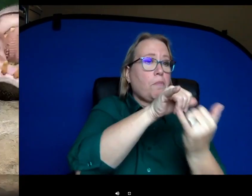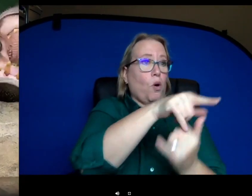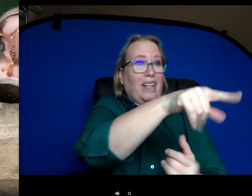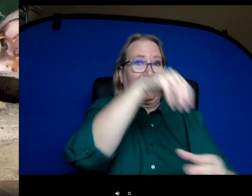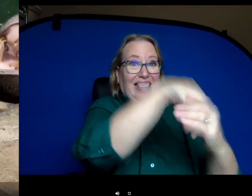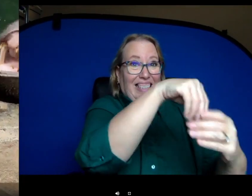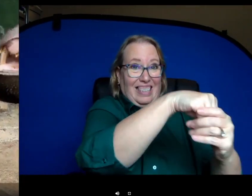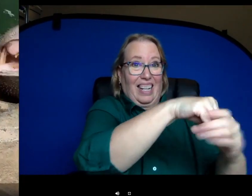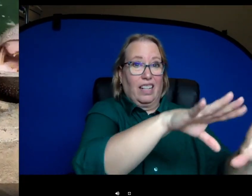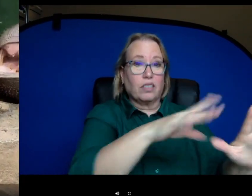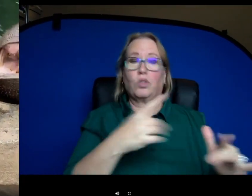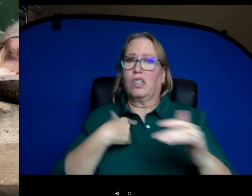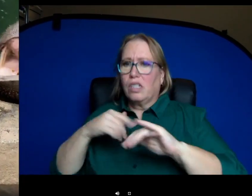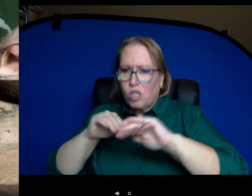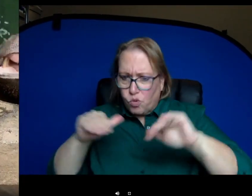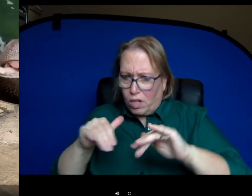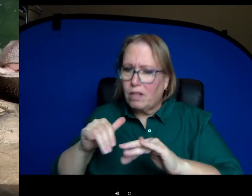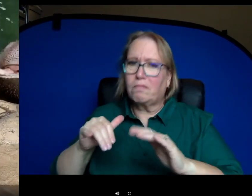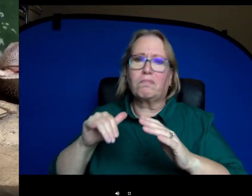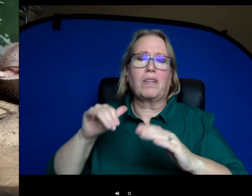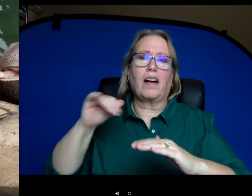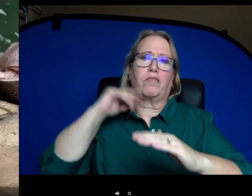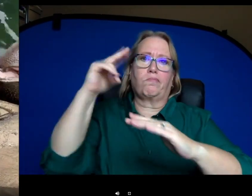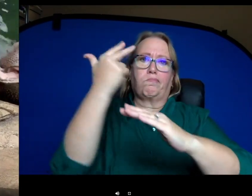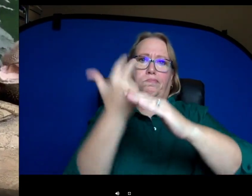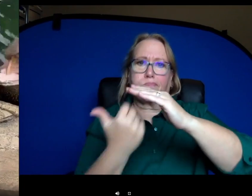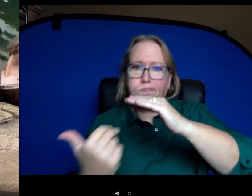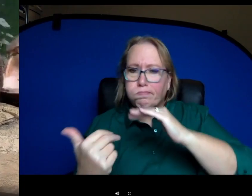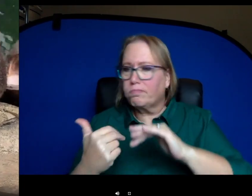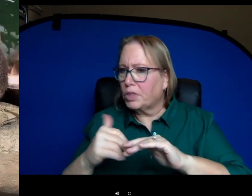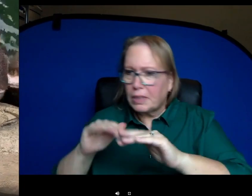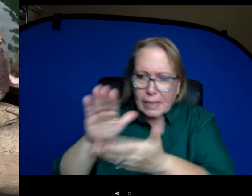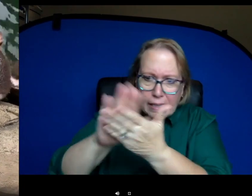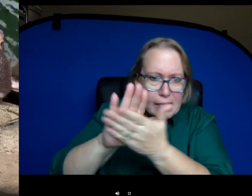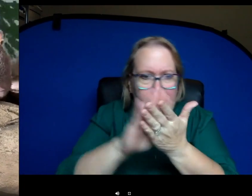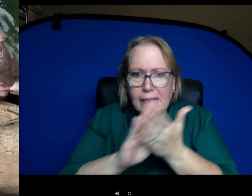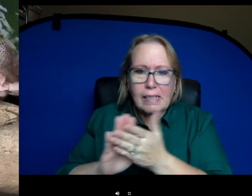keep it extra clean for everyone. But the tilapia do have a job and that is to